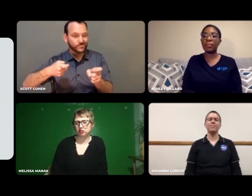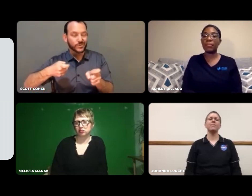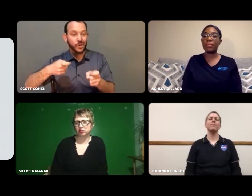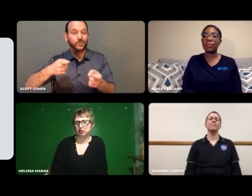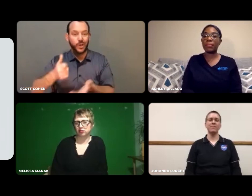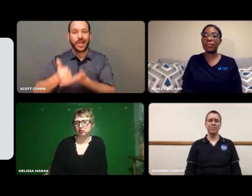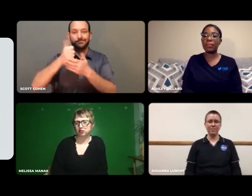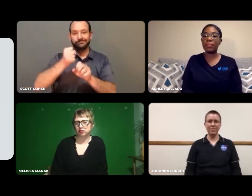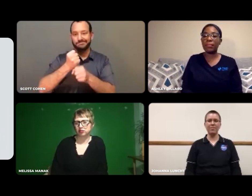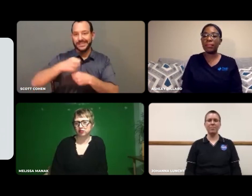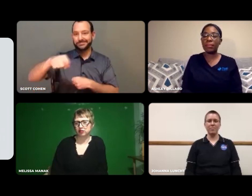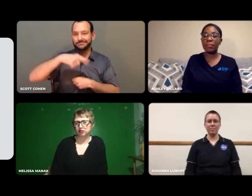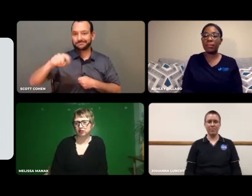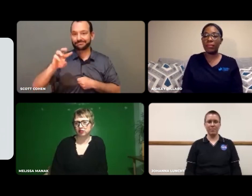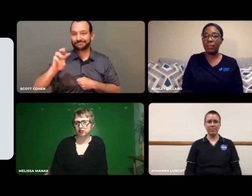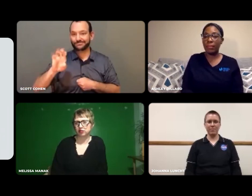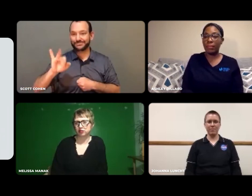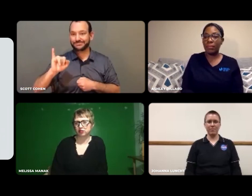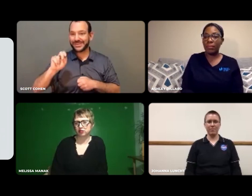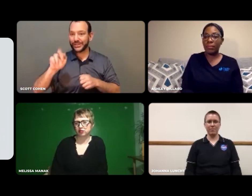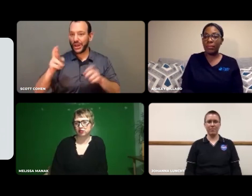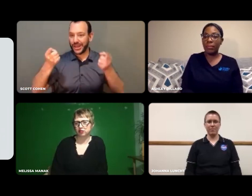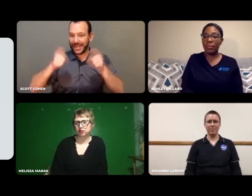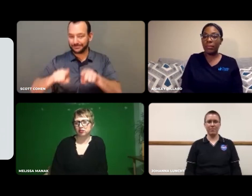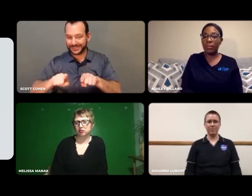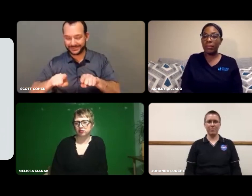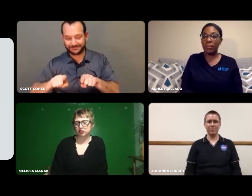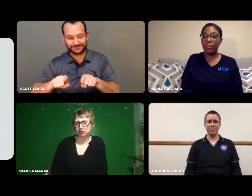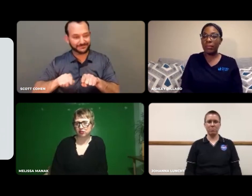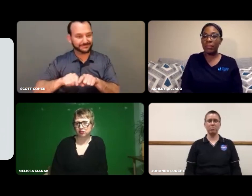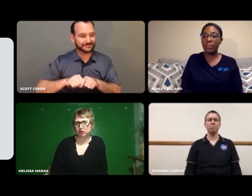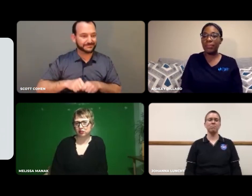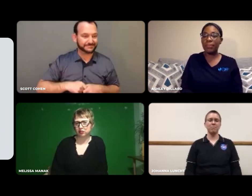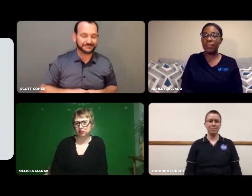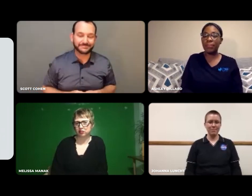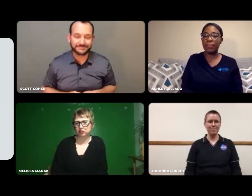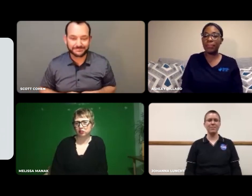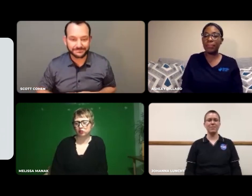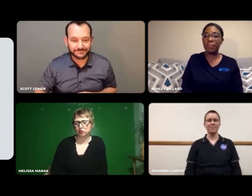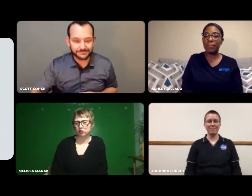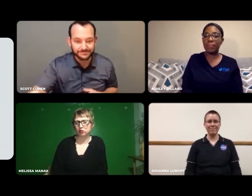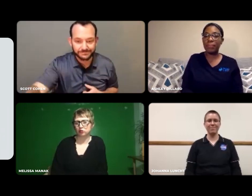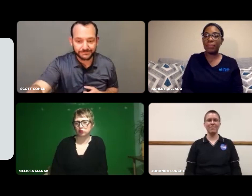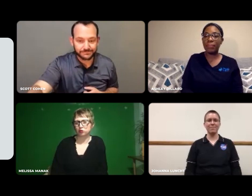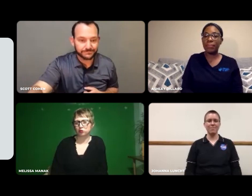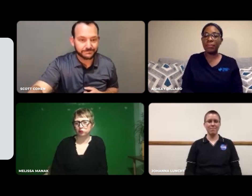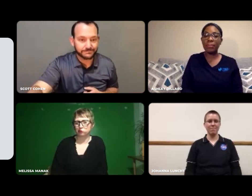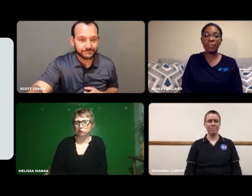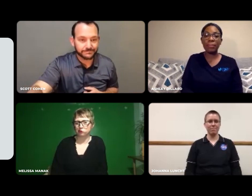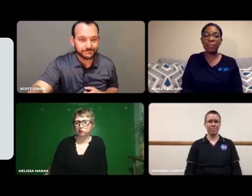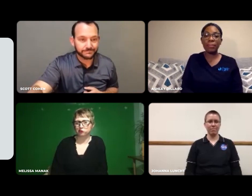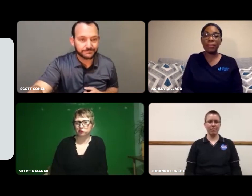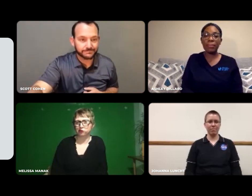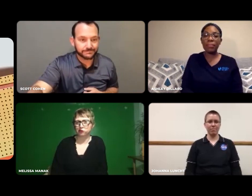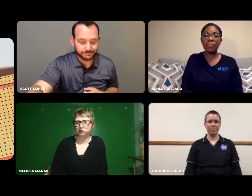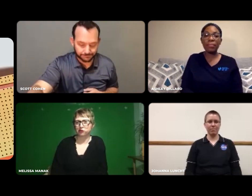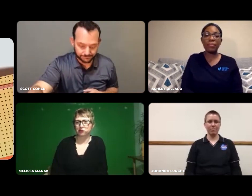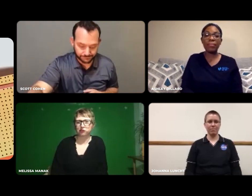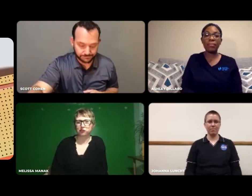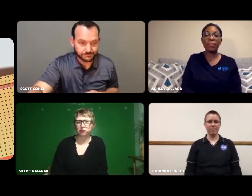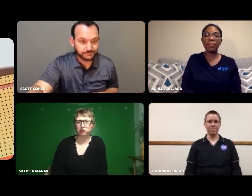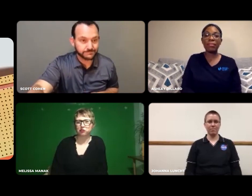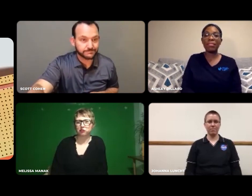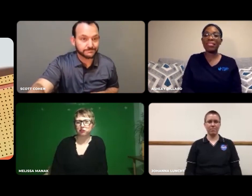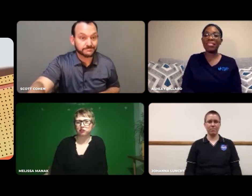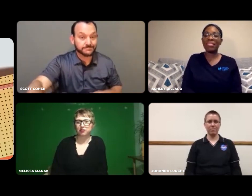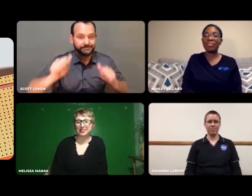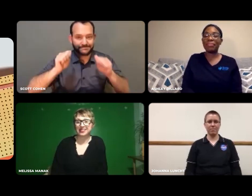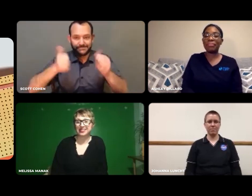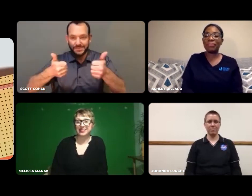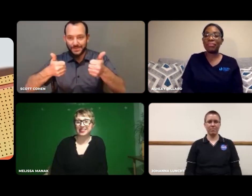make this webinar possible.